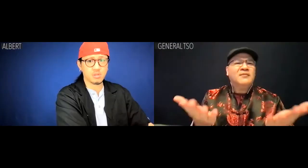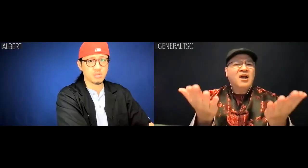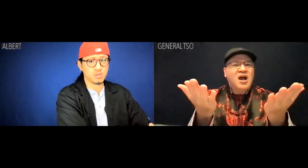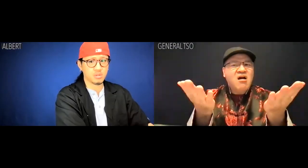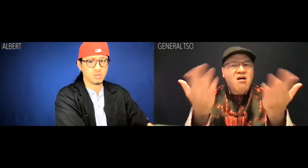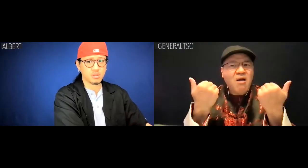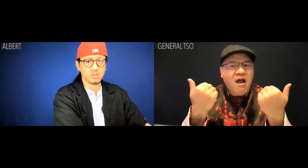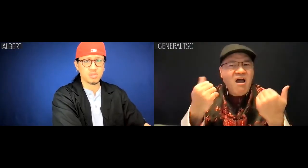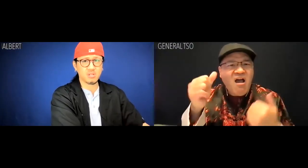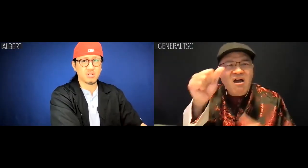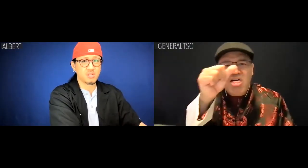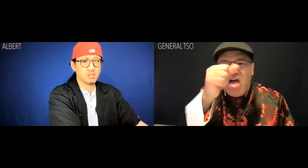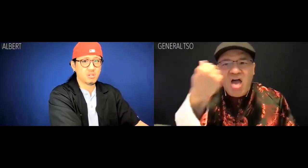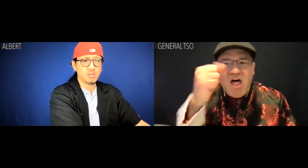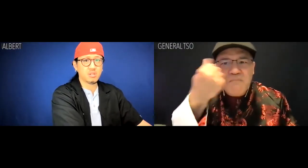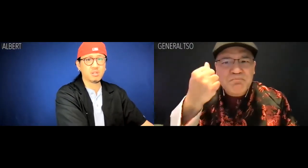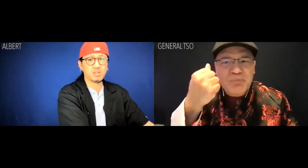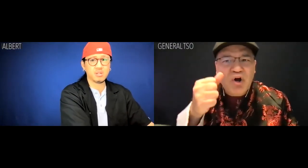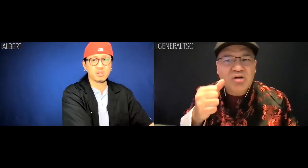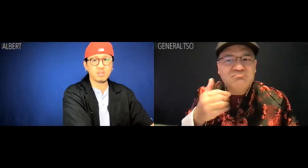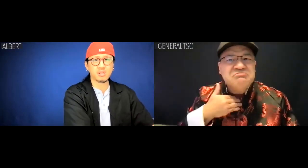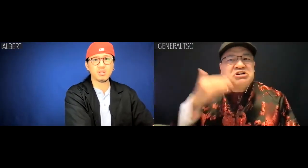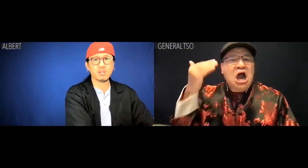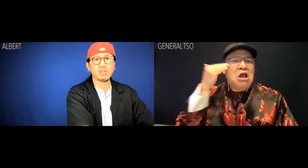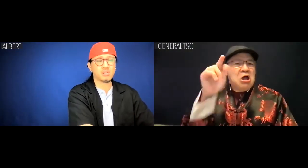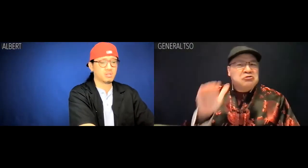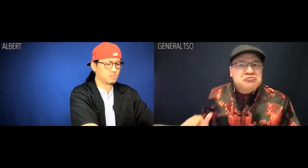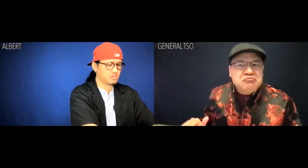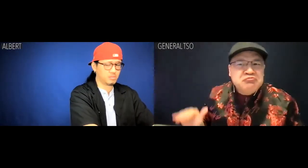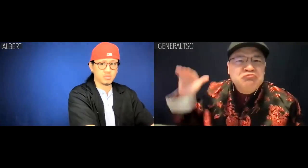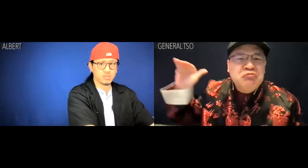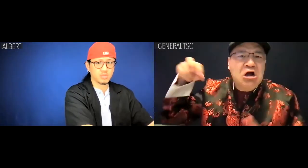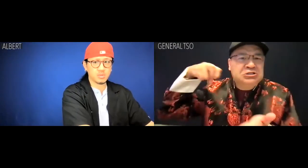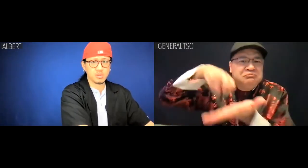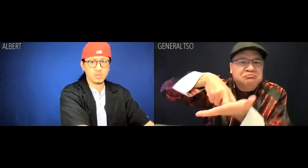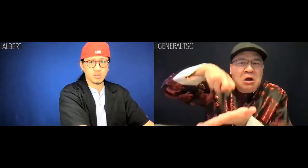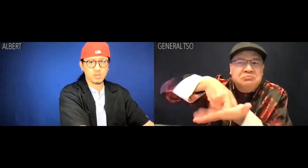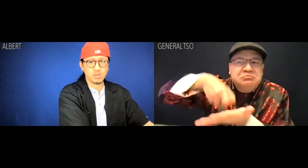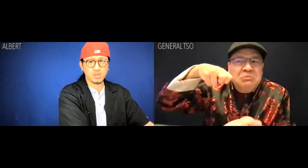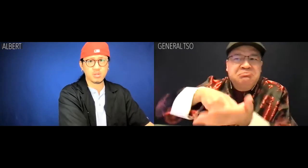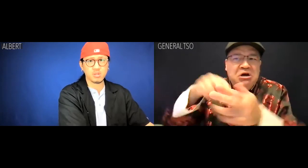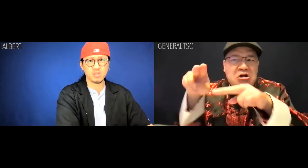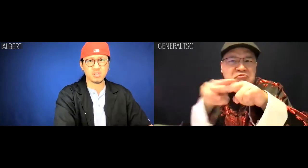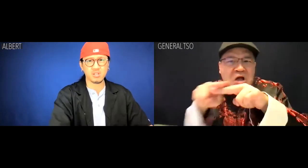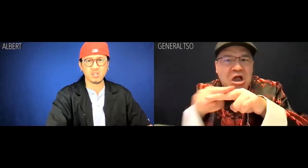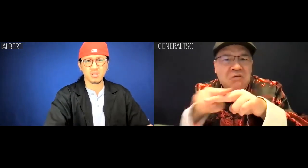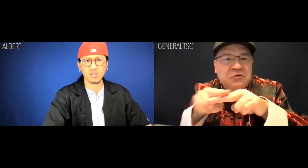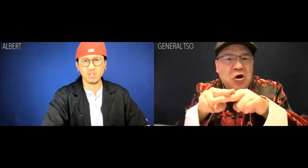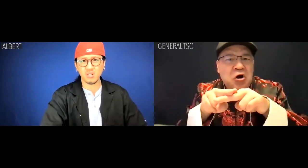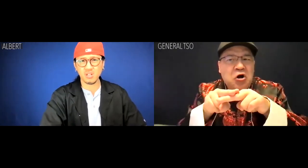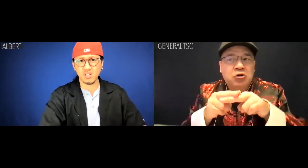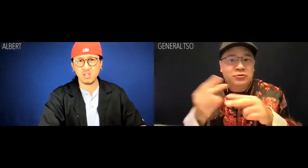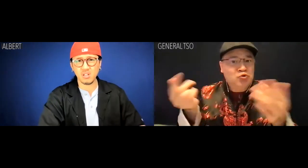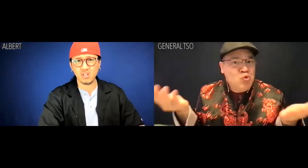General Tso: Come on, Albert. I know you were raised among kowtowing railway men,